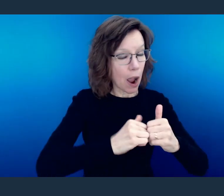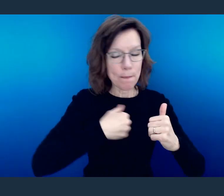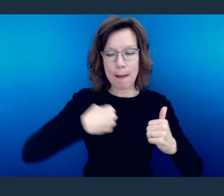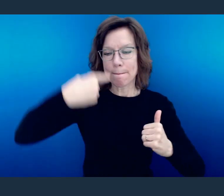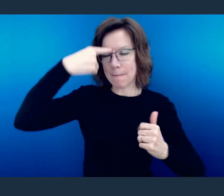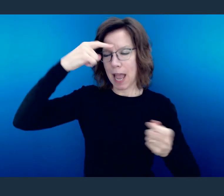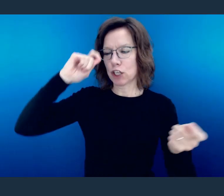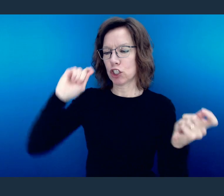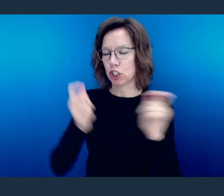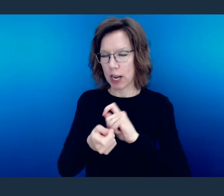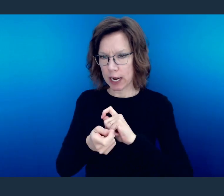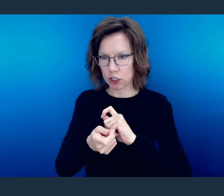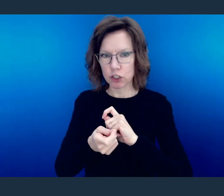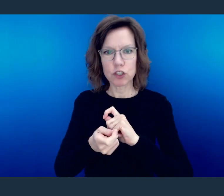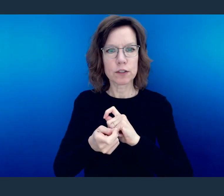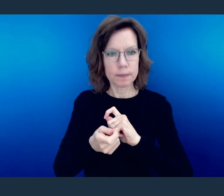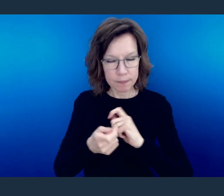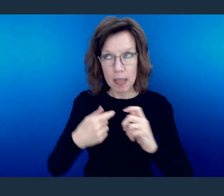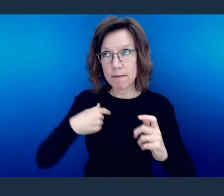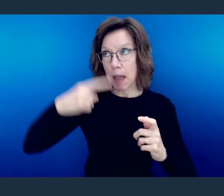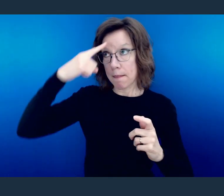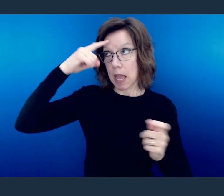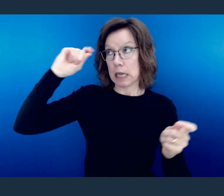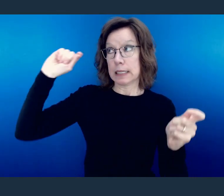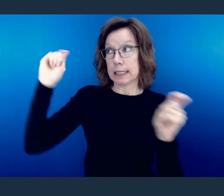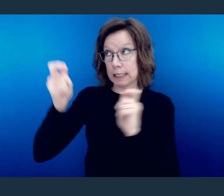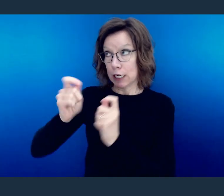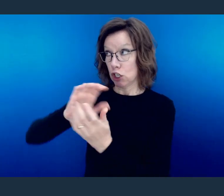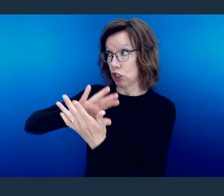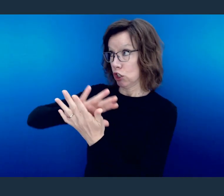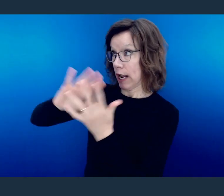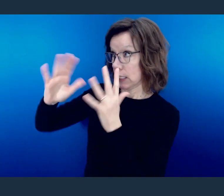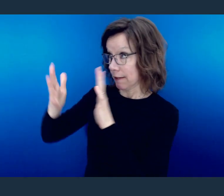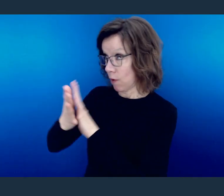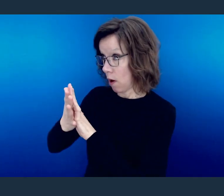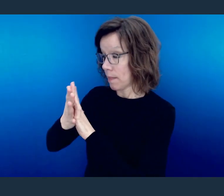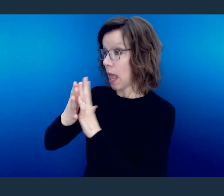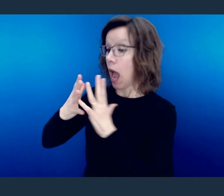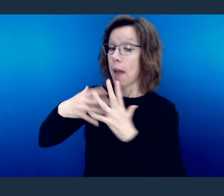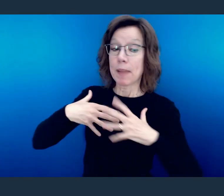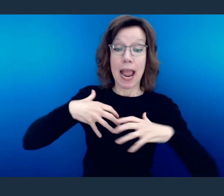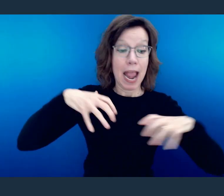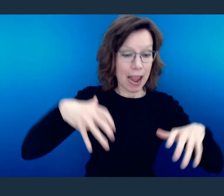As your mind is transforming, so will your behaviors be conformed.